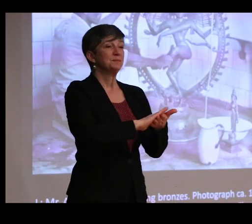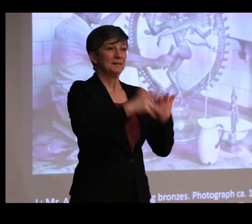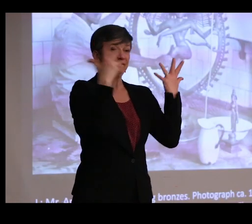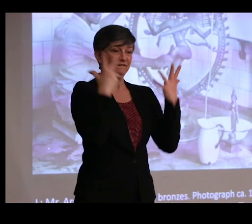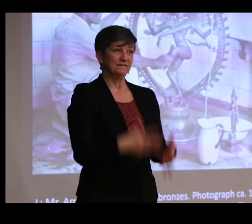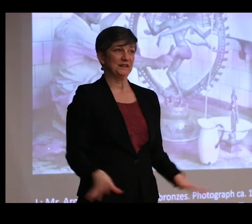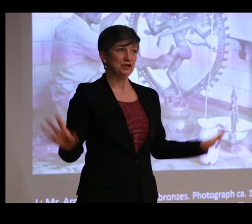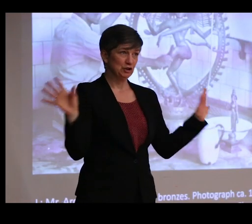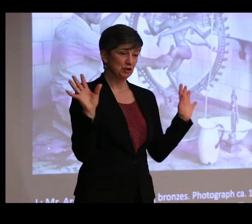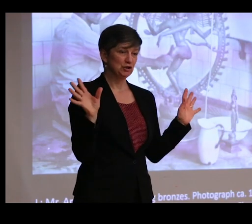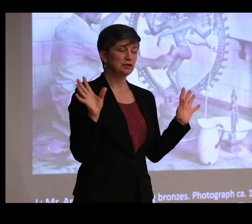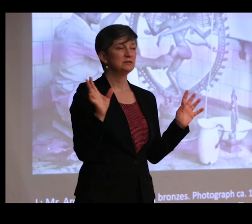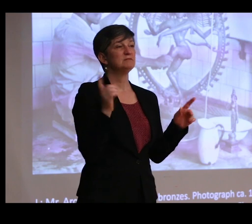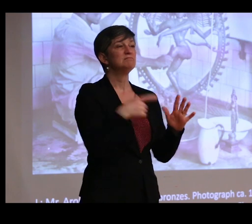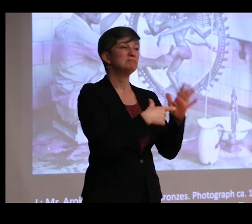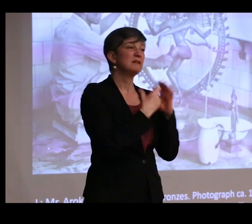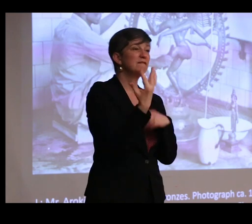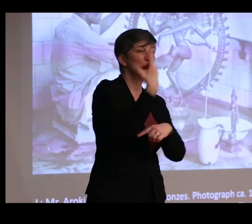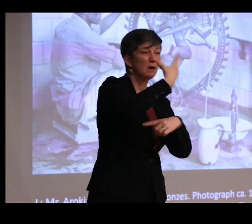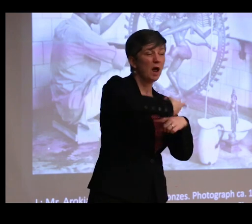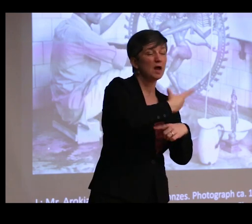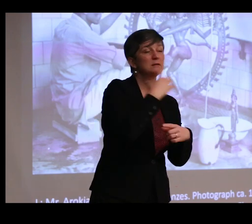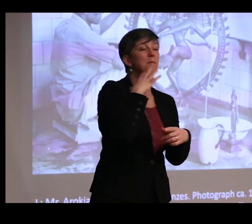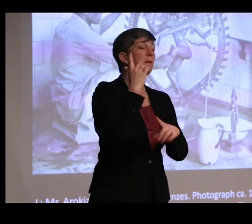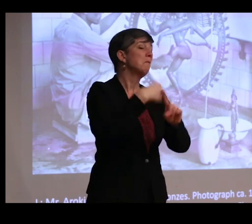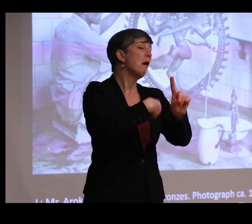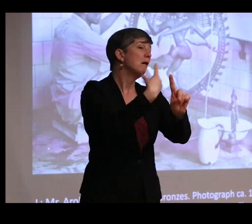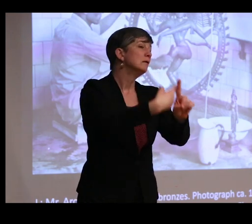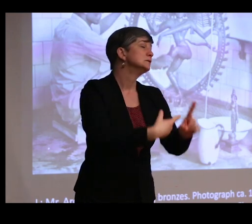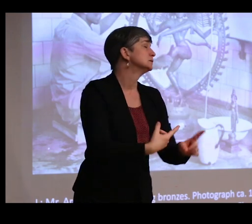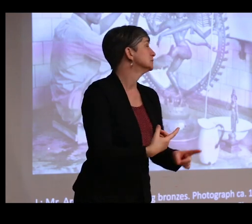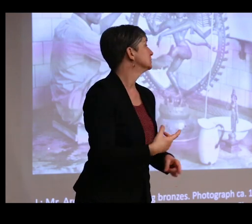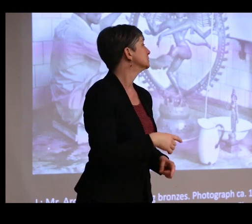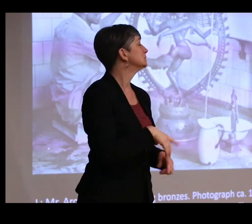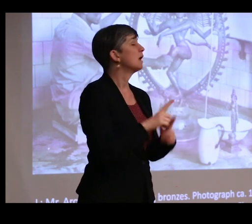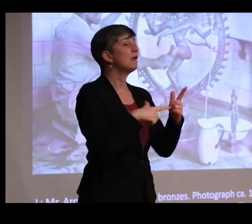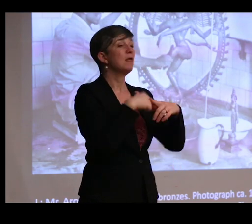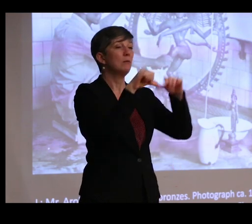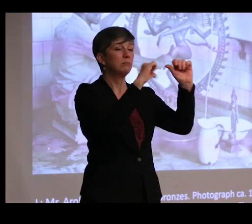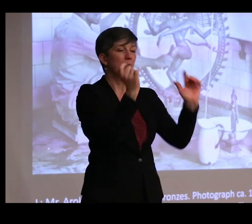and, as I said, could be a few days, could even be months-- the bronzes were taken out of the tanks